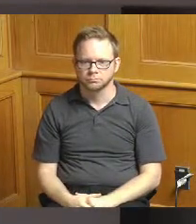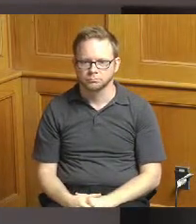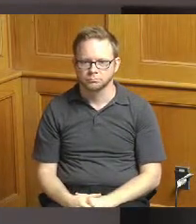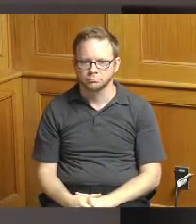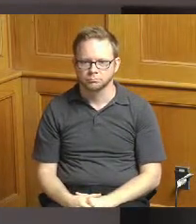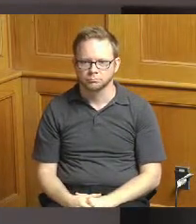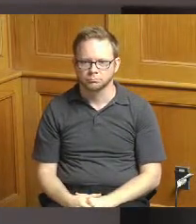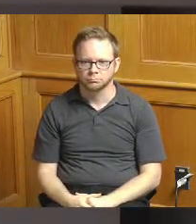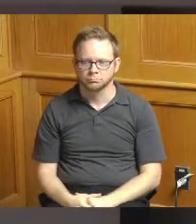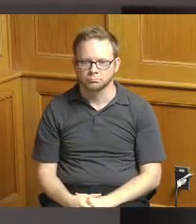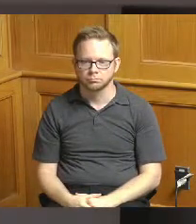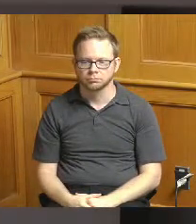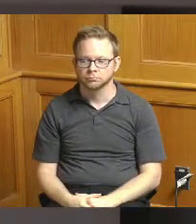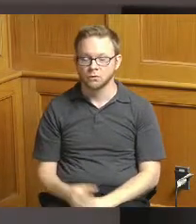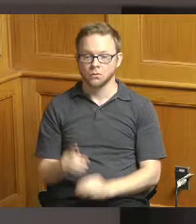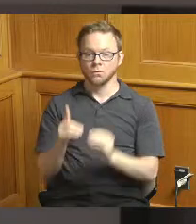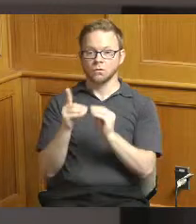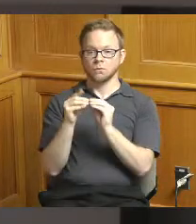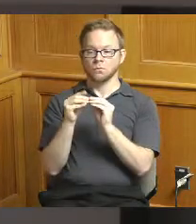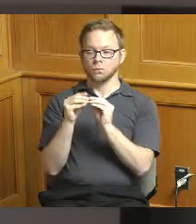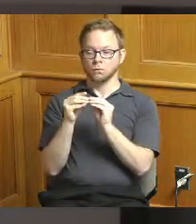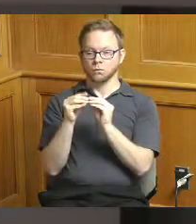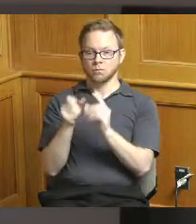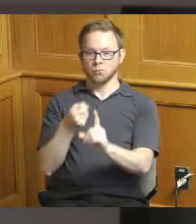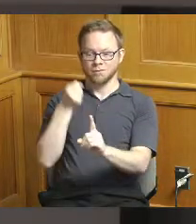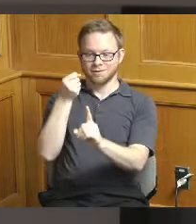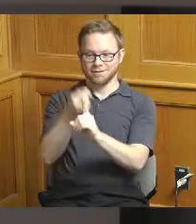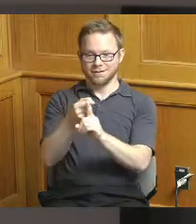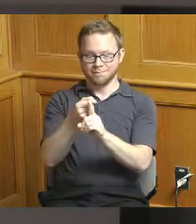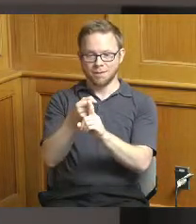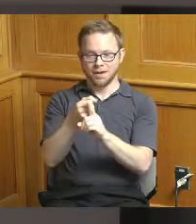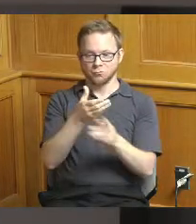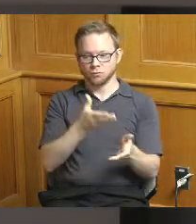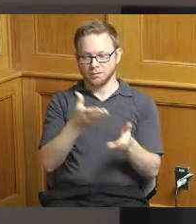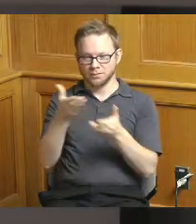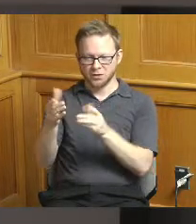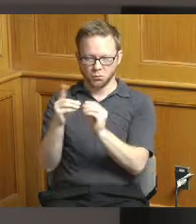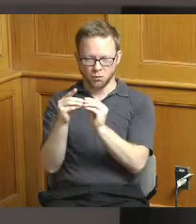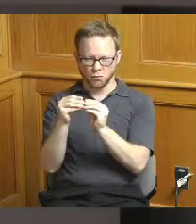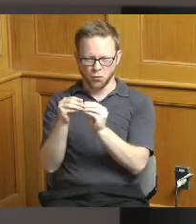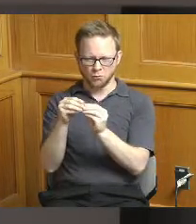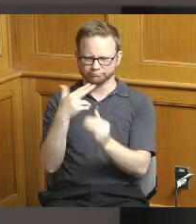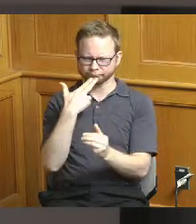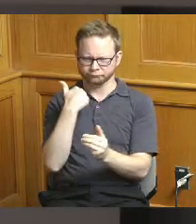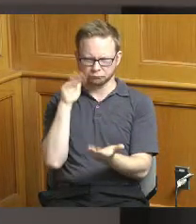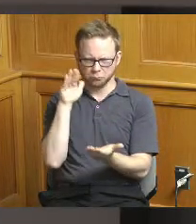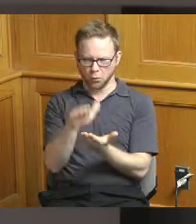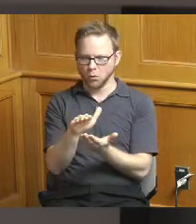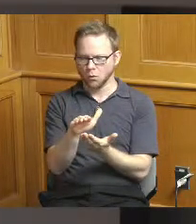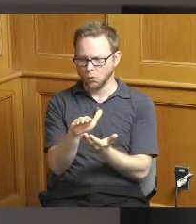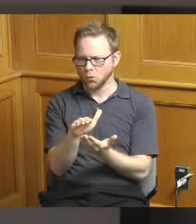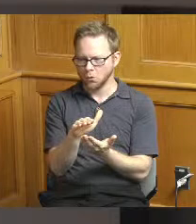uh we do have one more impact grant recommendation it's it's much smaller but it's in in the city